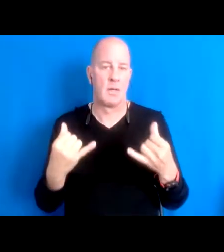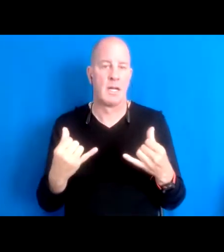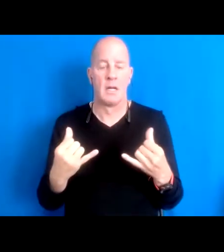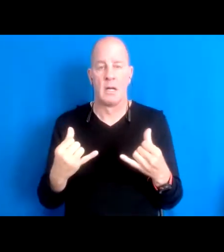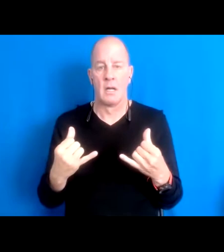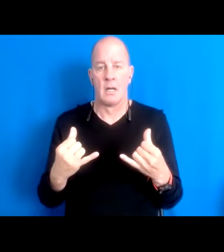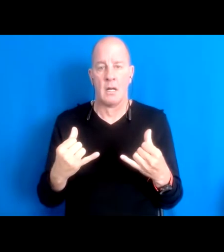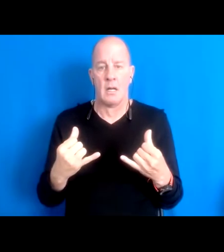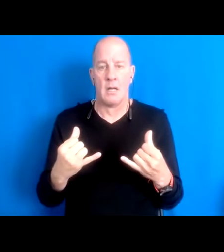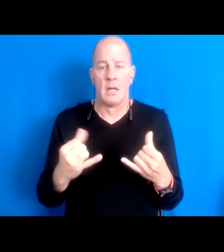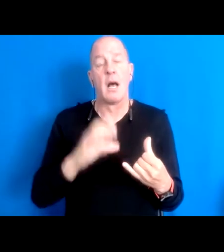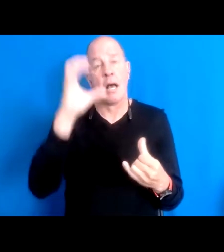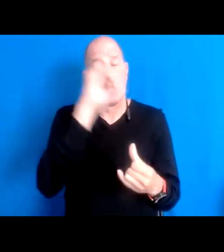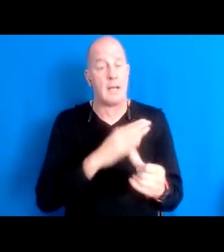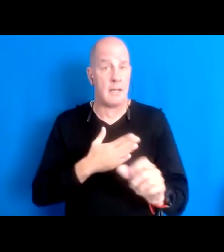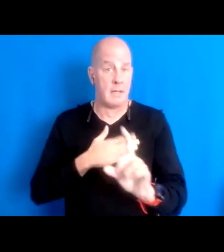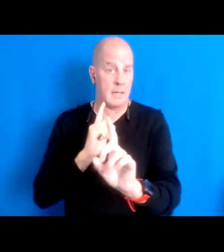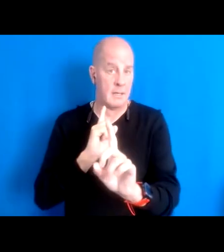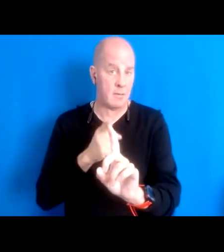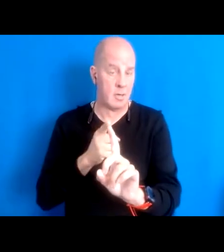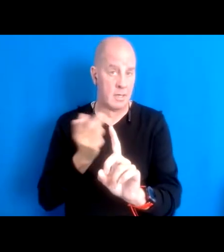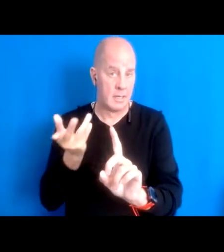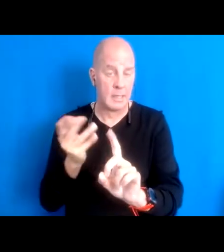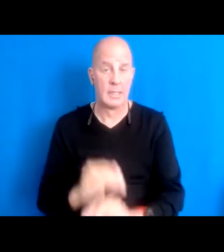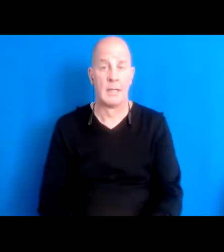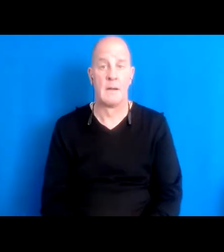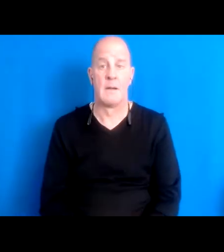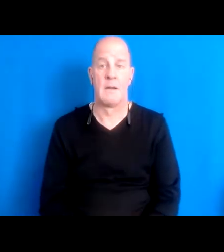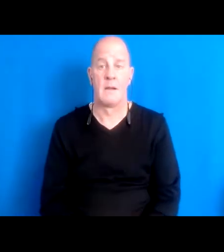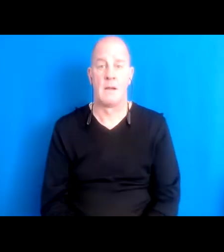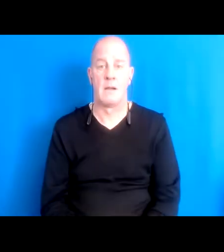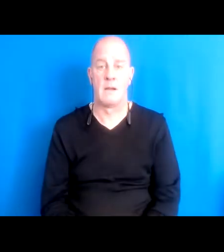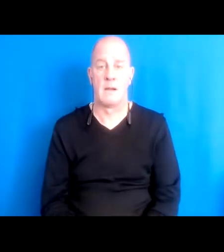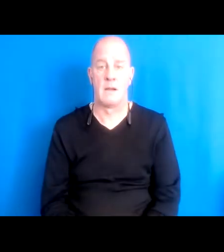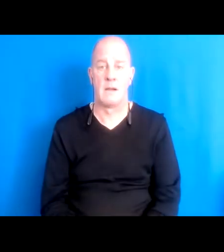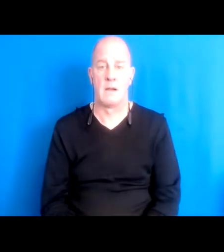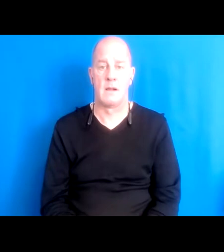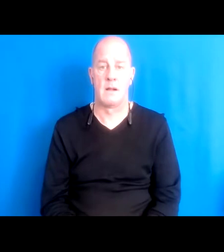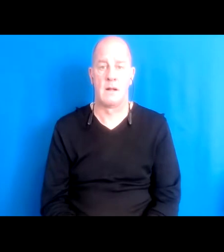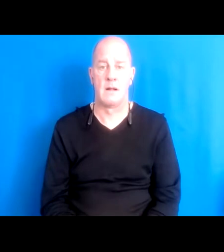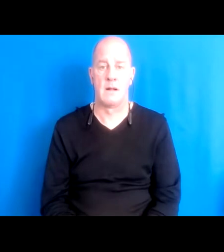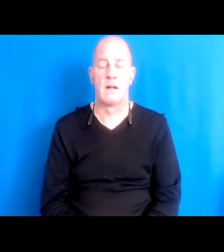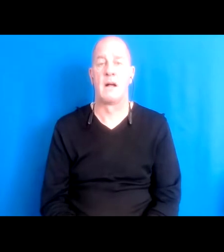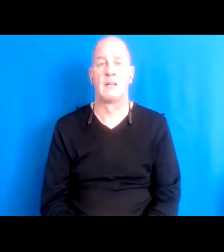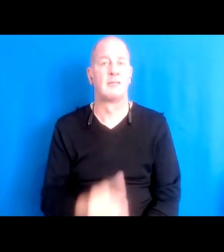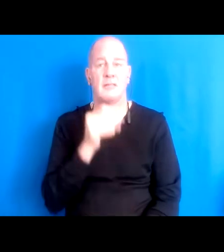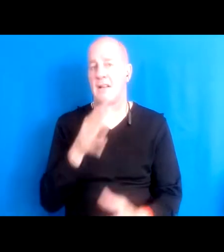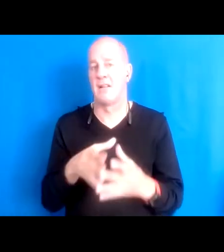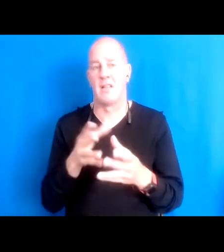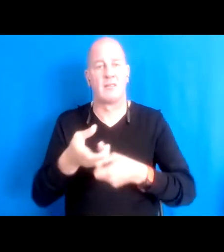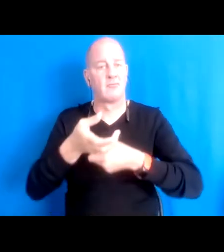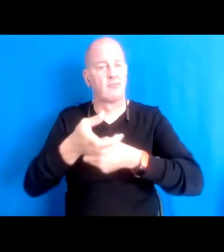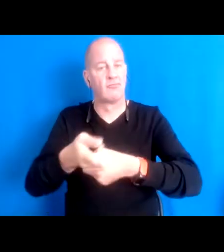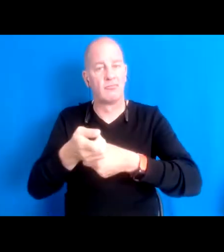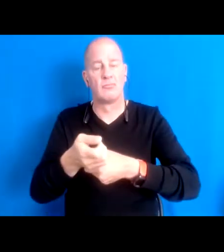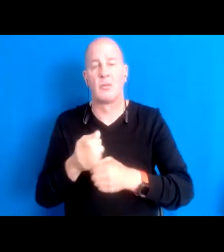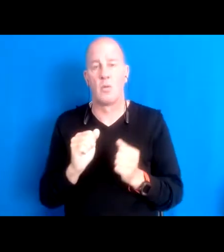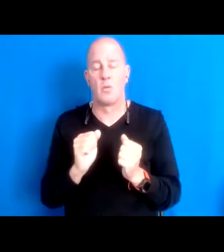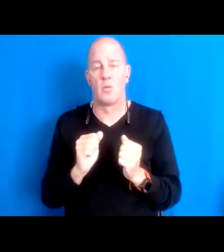15:51:48 yeah i don't i don't there's a lot of lack of trust in a lot of these places